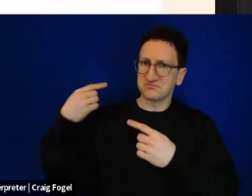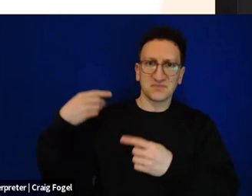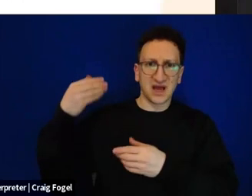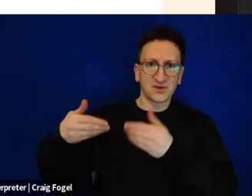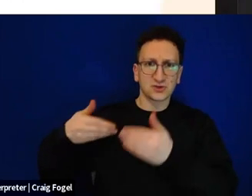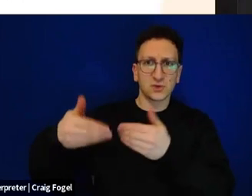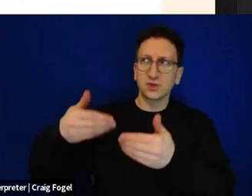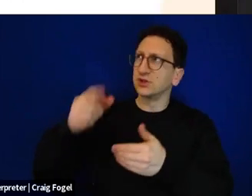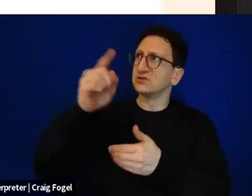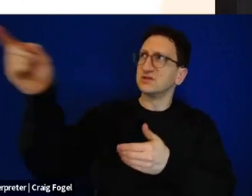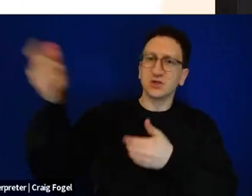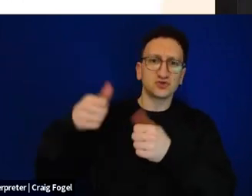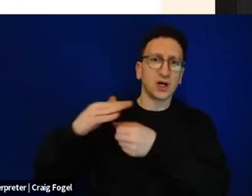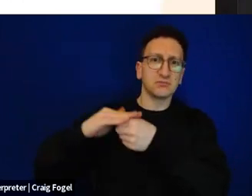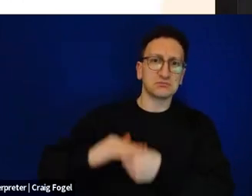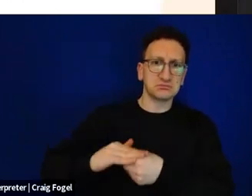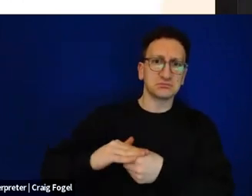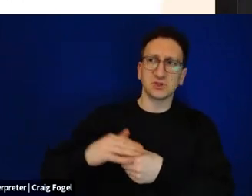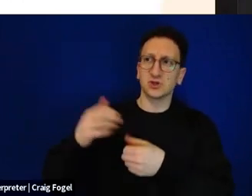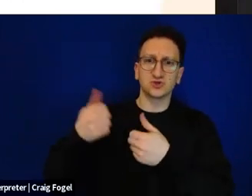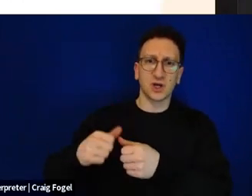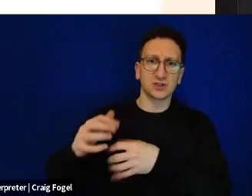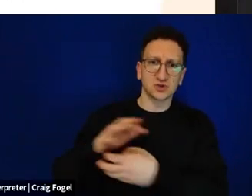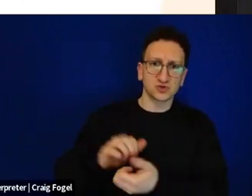generation, we're like, really? Did that really happen? How often did it happen? Aren't you